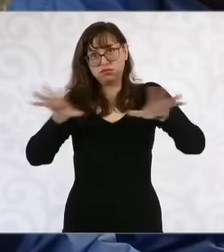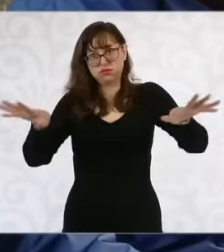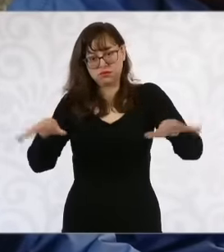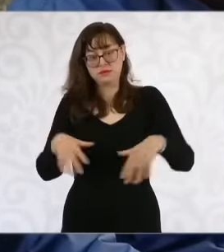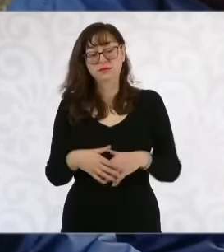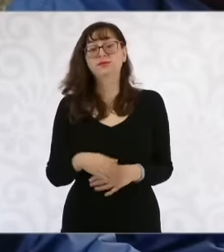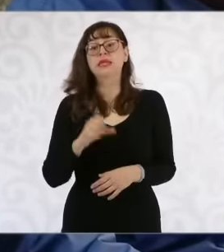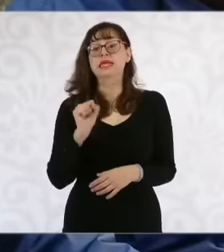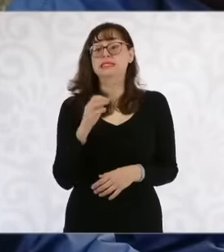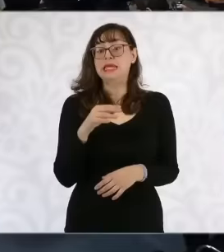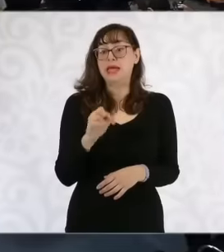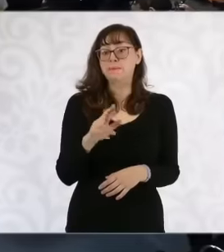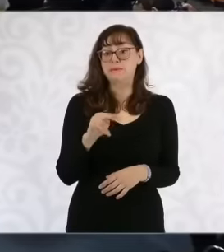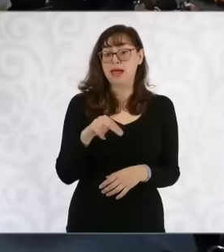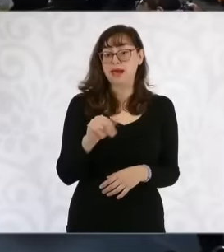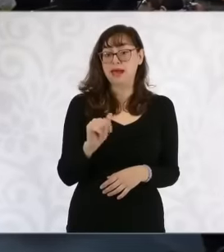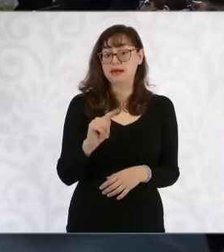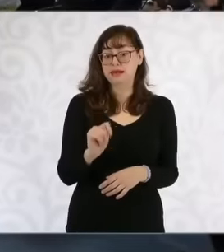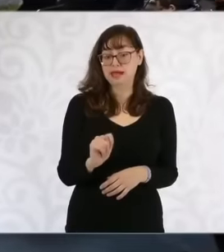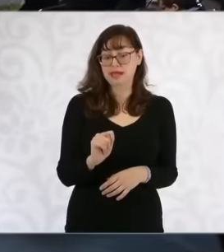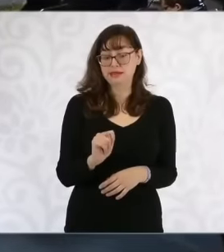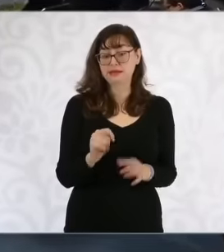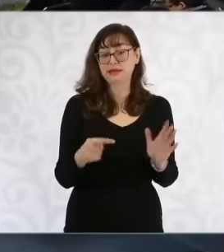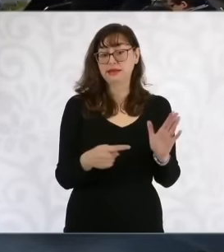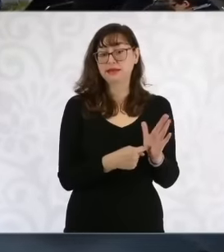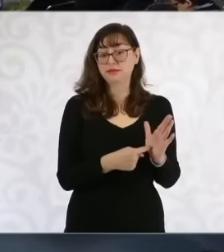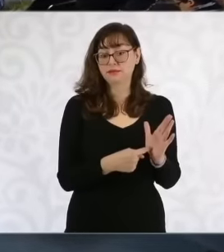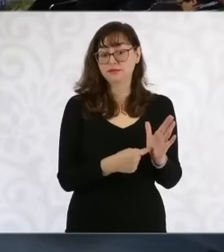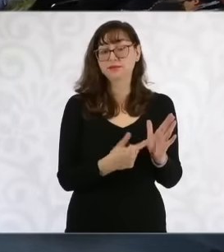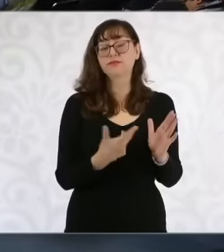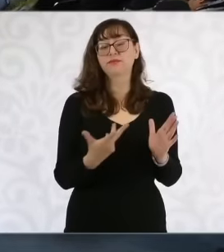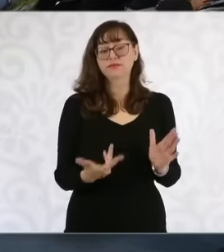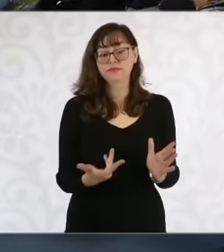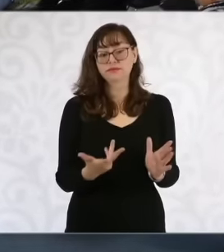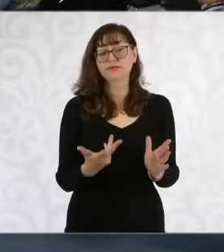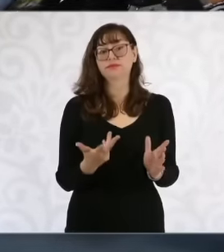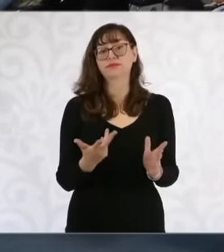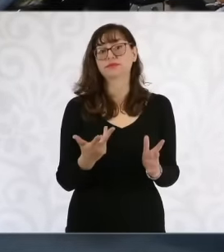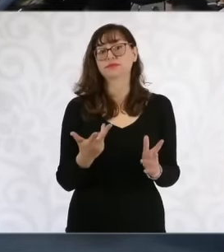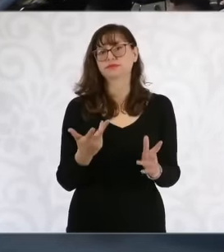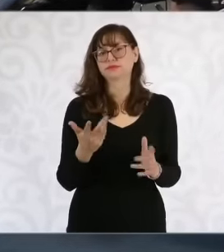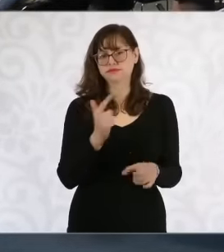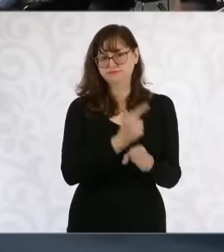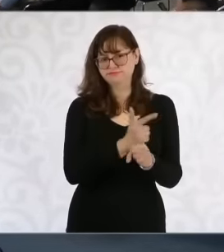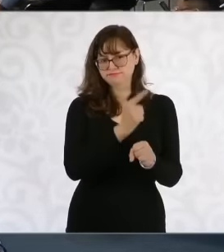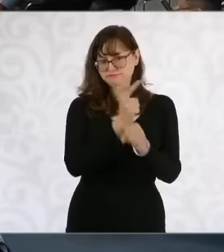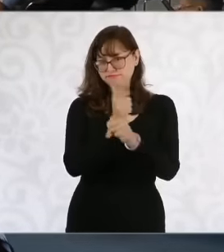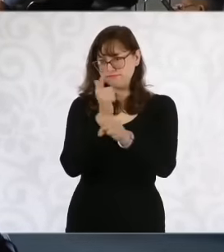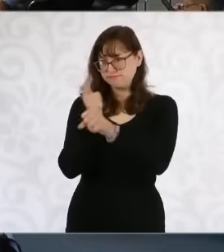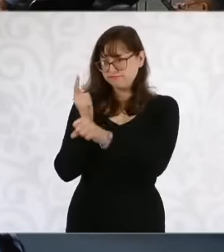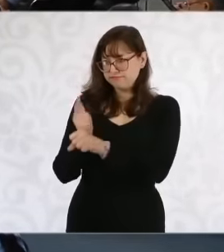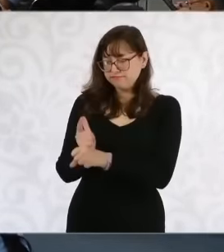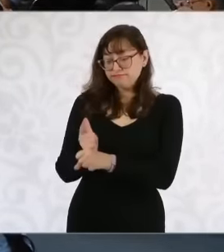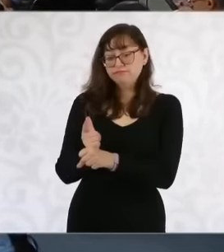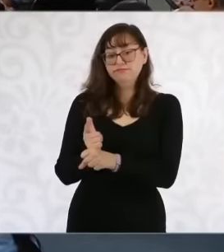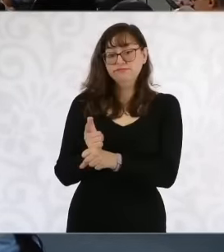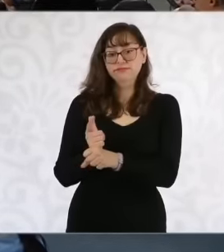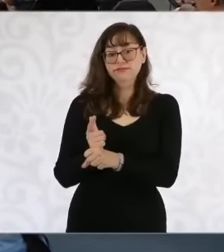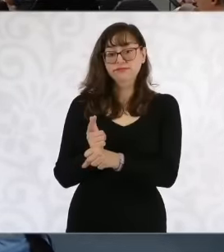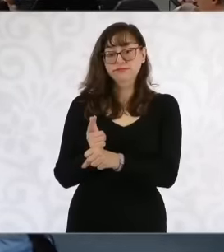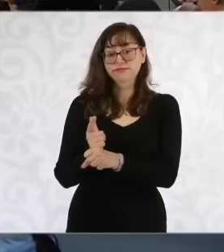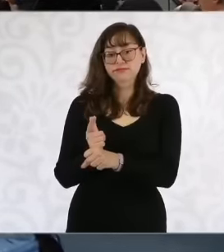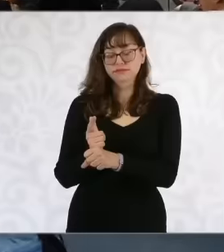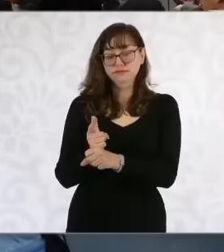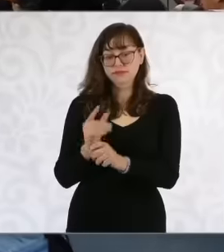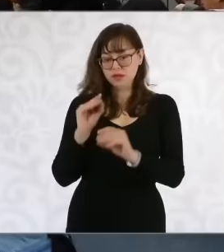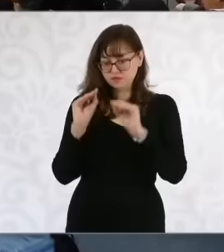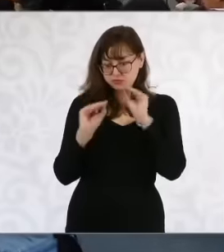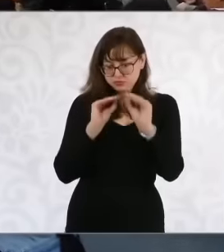several developments were closed, some of them modified the project, they adapted it, they completed it.